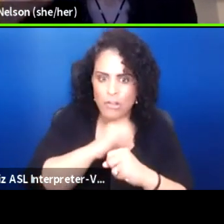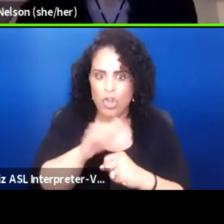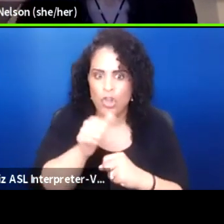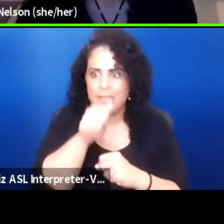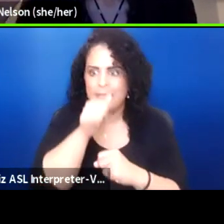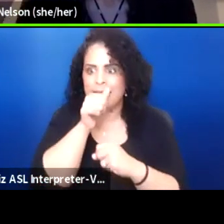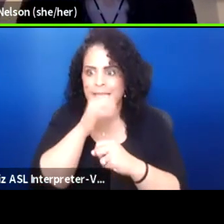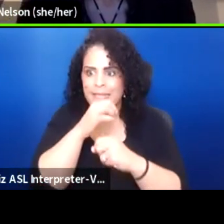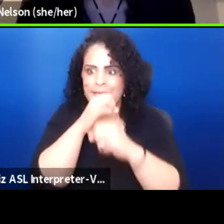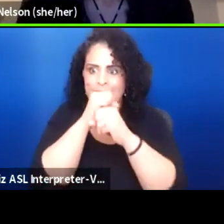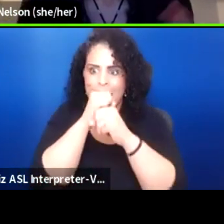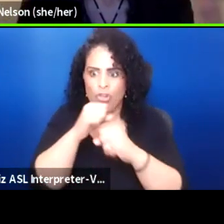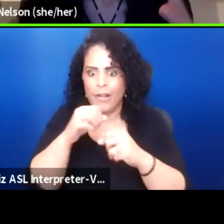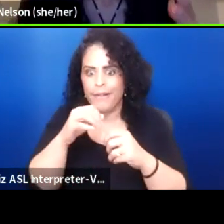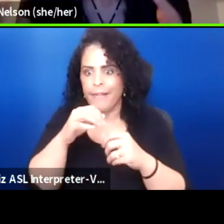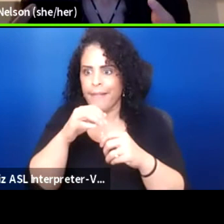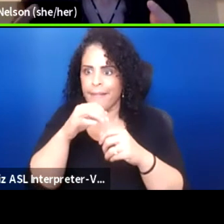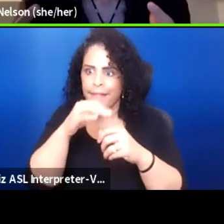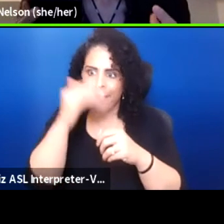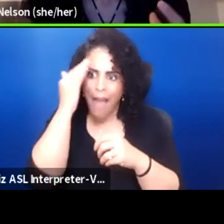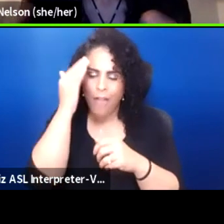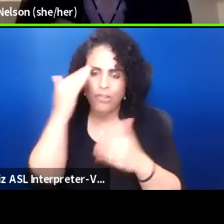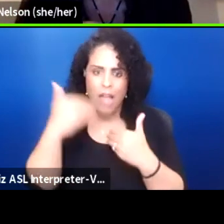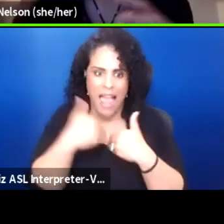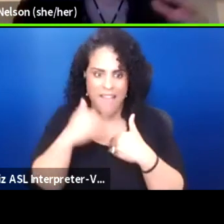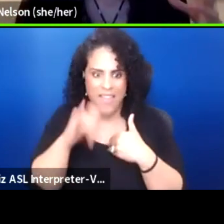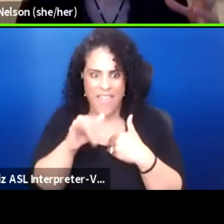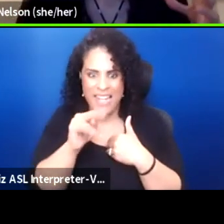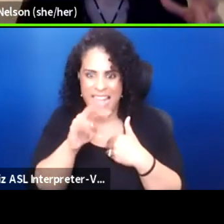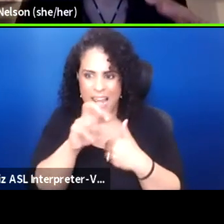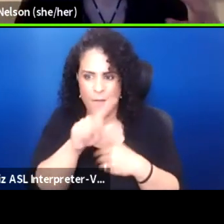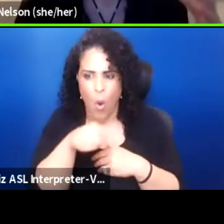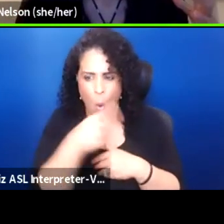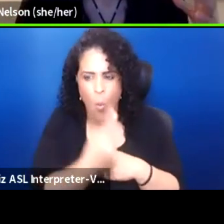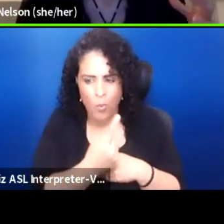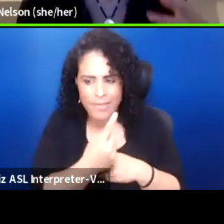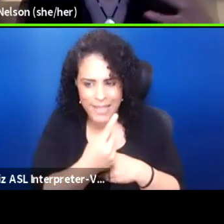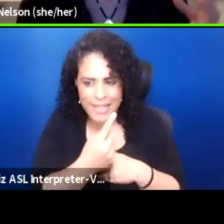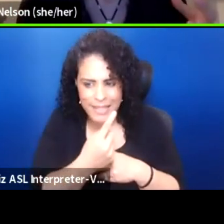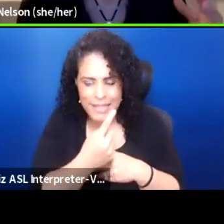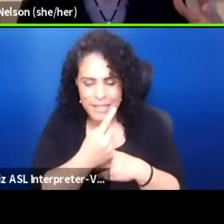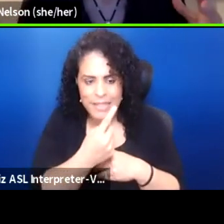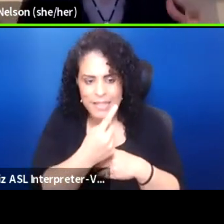or having those native-only spaces? And I'll expand that to kind of this conversation